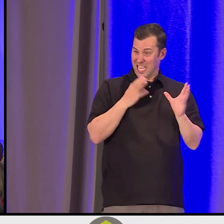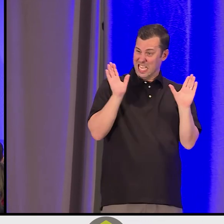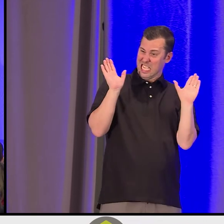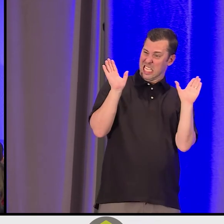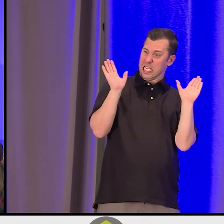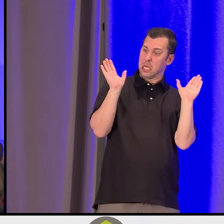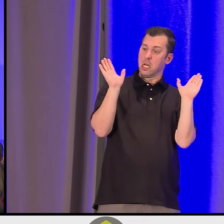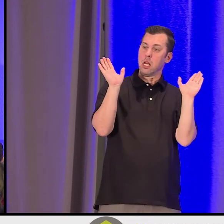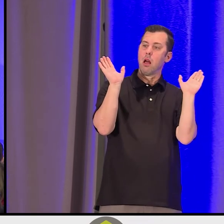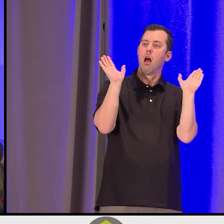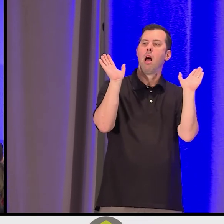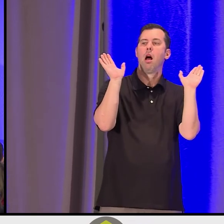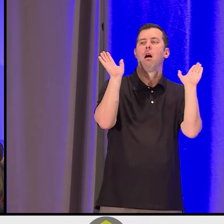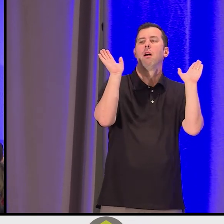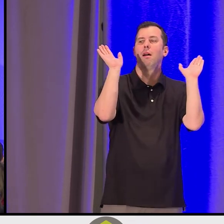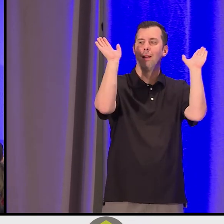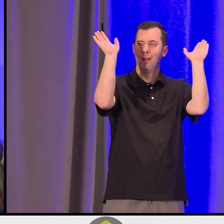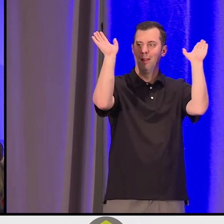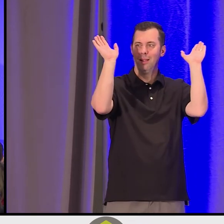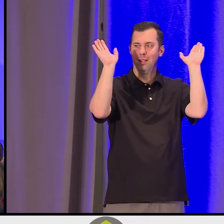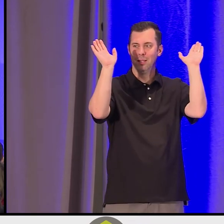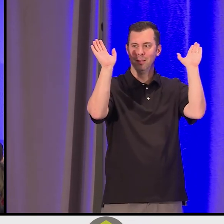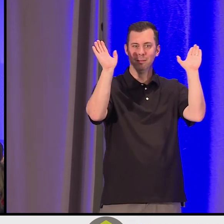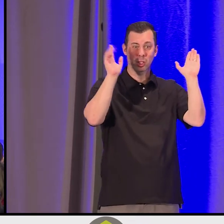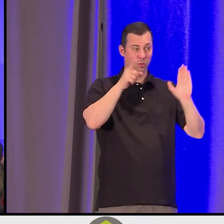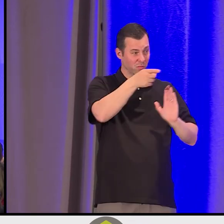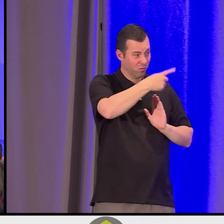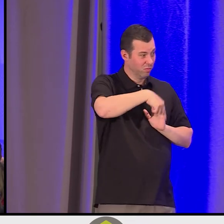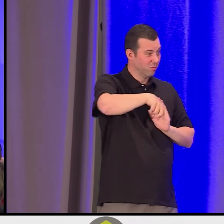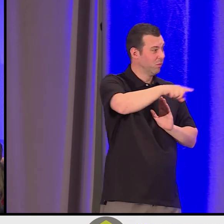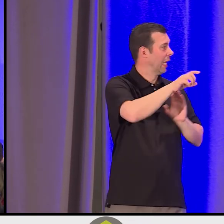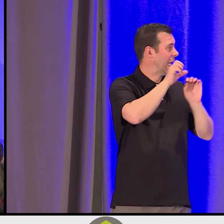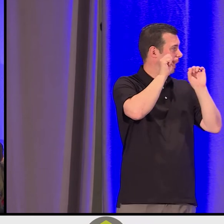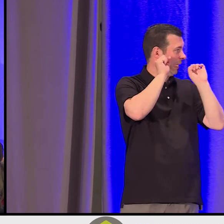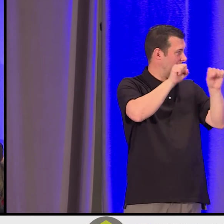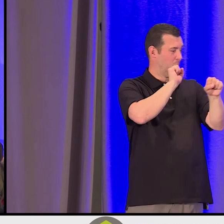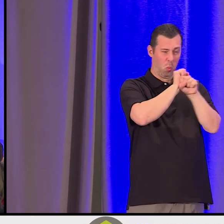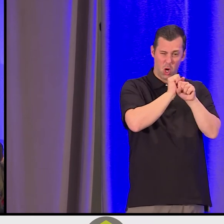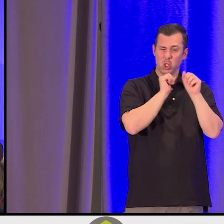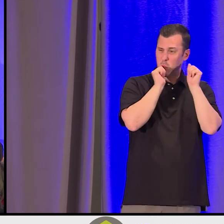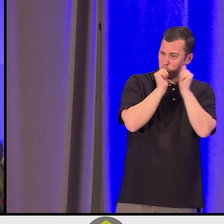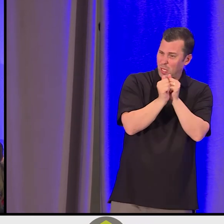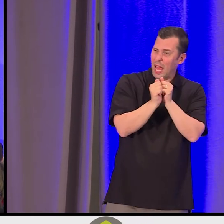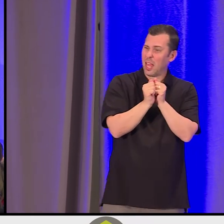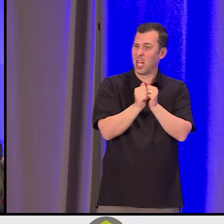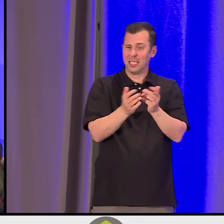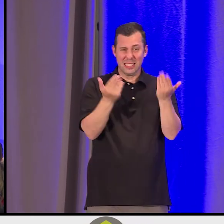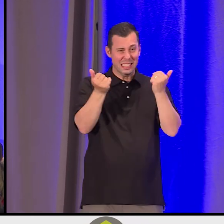Back each other up. Put your hands up. Let's finish in this way where we're going to back each other up. Go ahead. Push this heavy book.